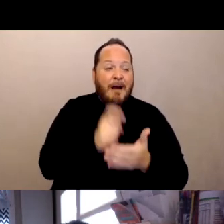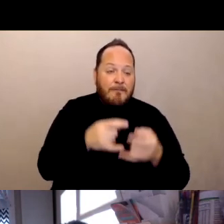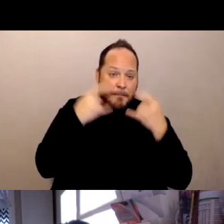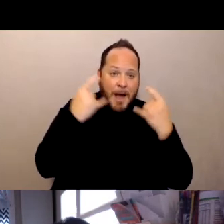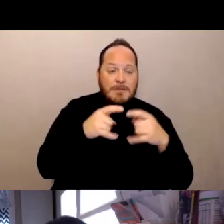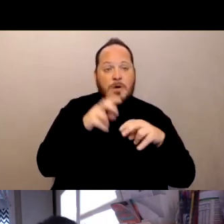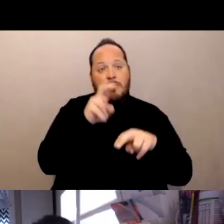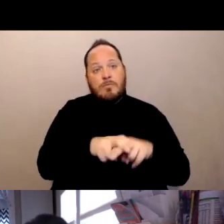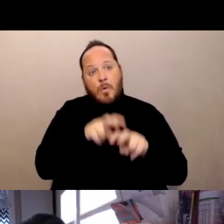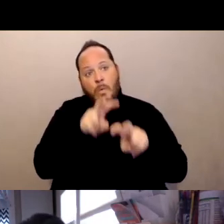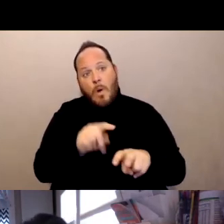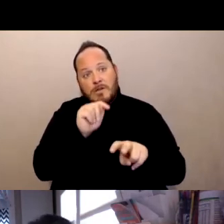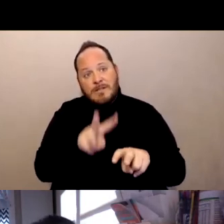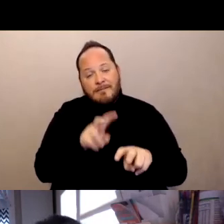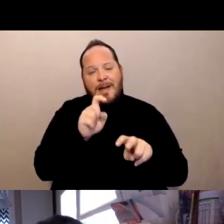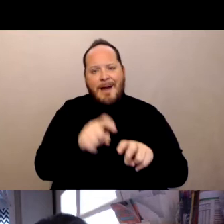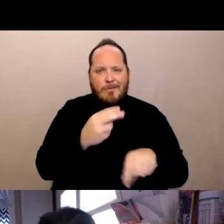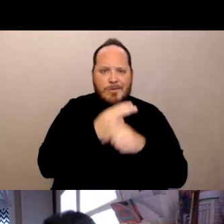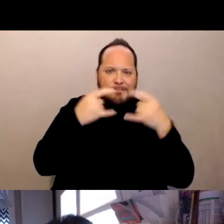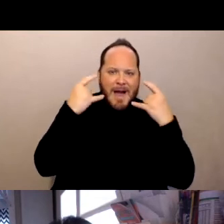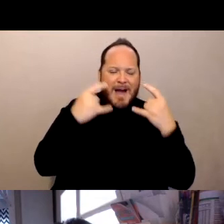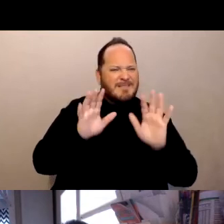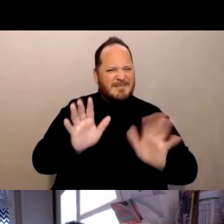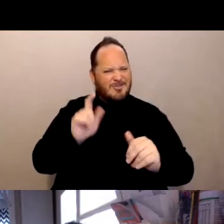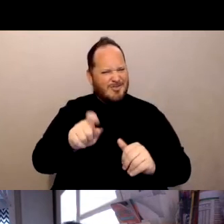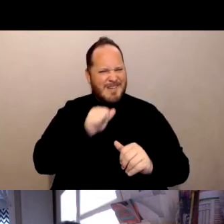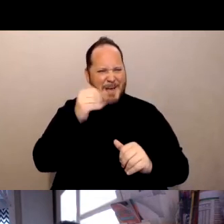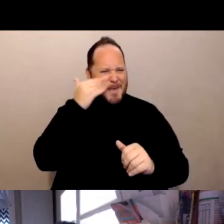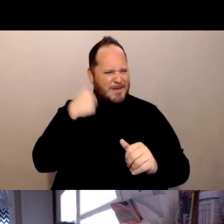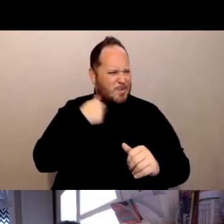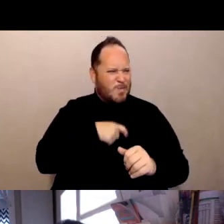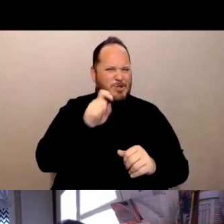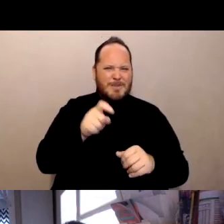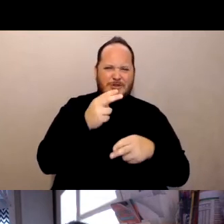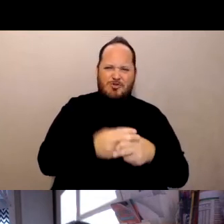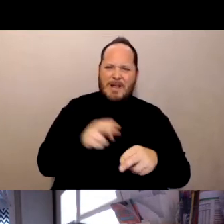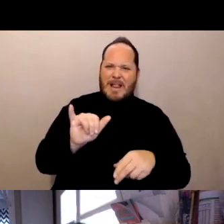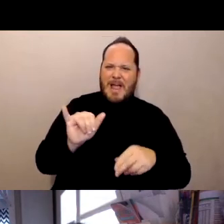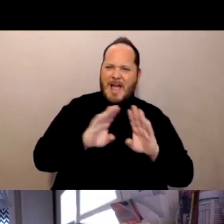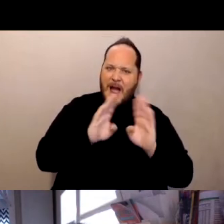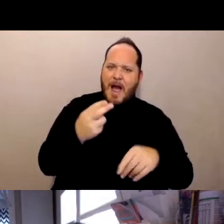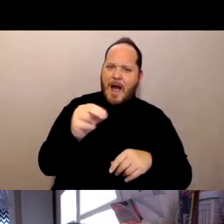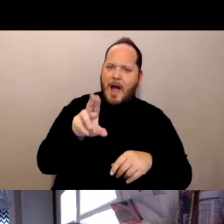because we should be treated like a household and essentially the state, well, initially the state was